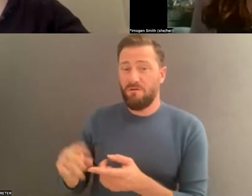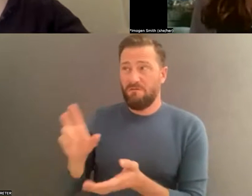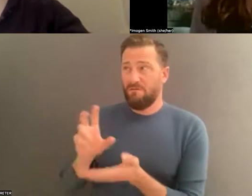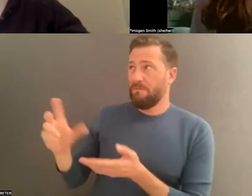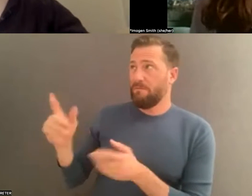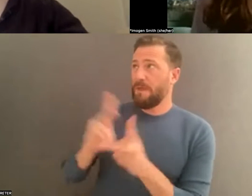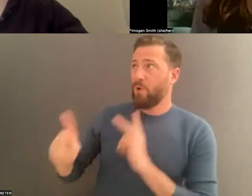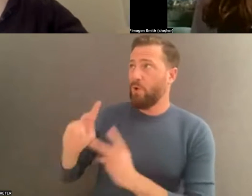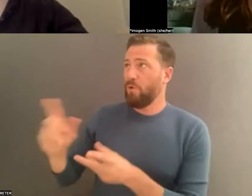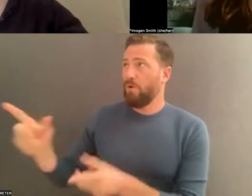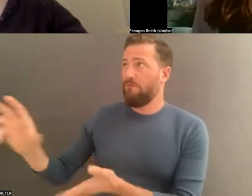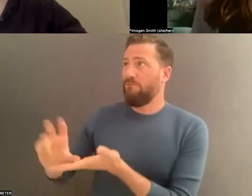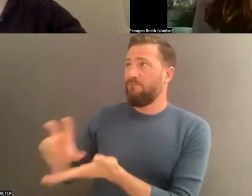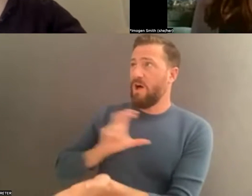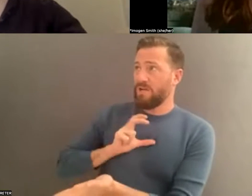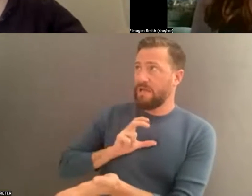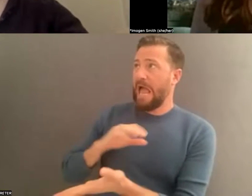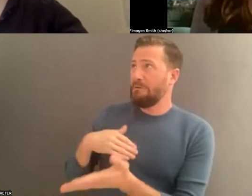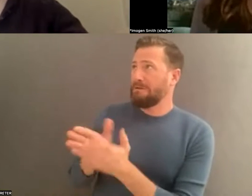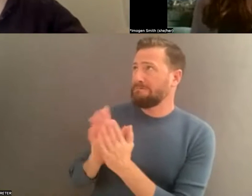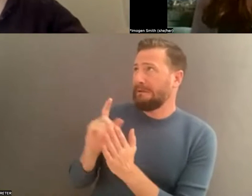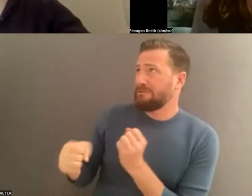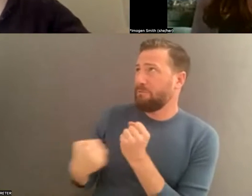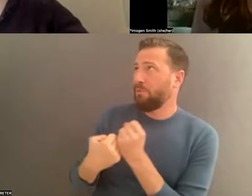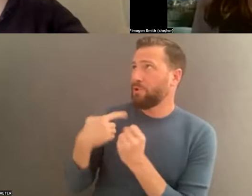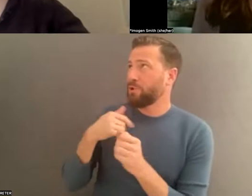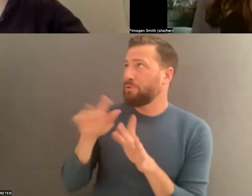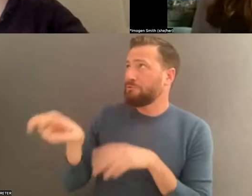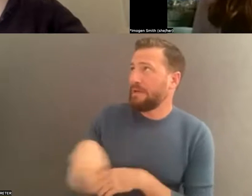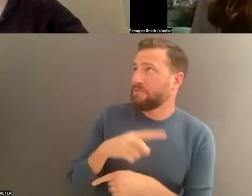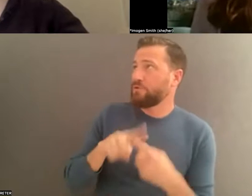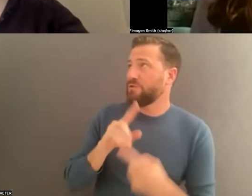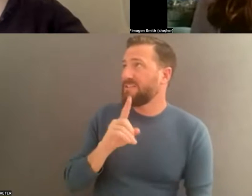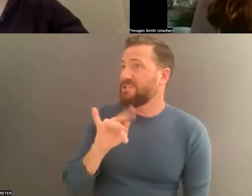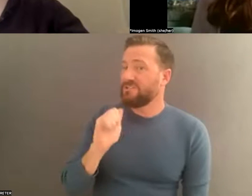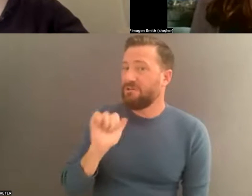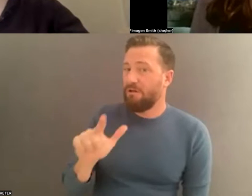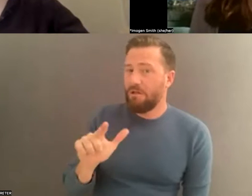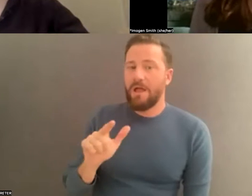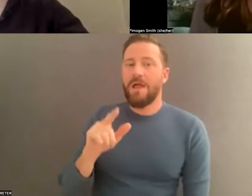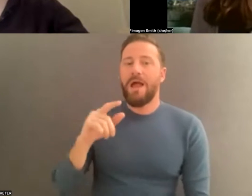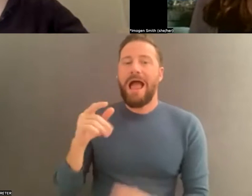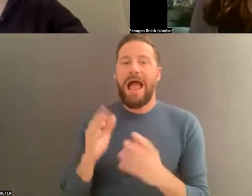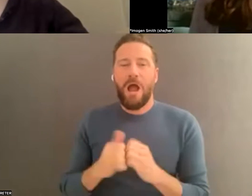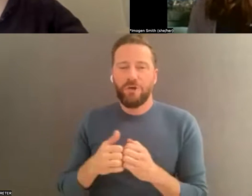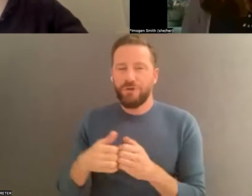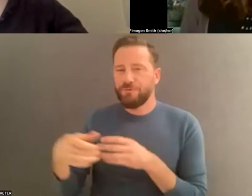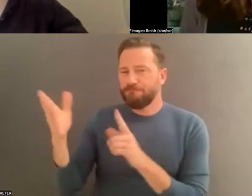to make a case that is based on impact and on increasing access and talking about who outside of your organization